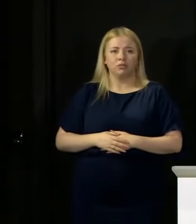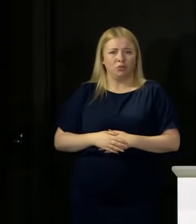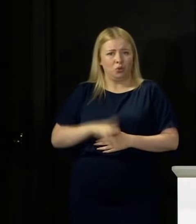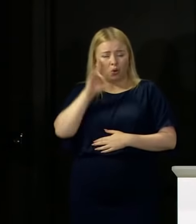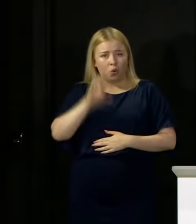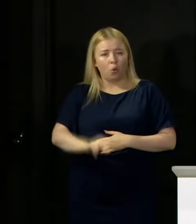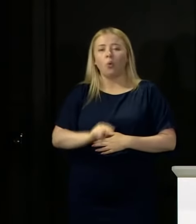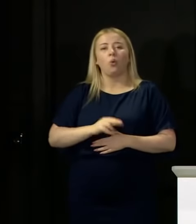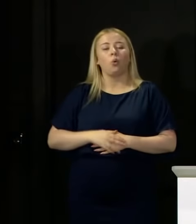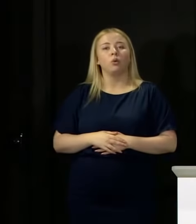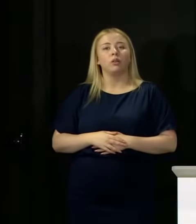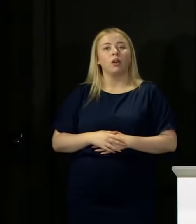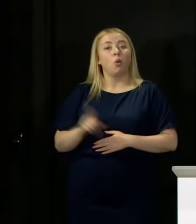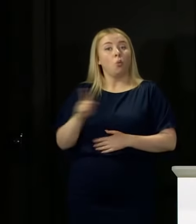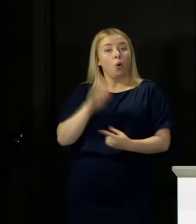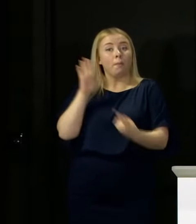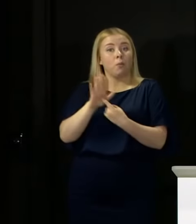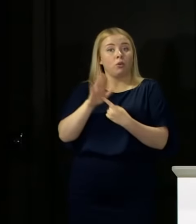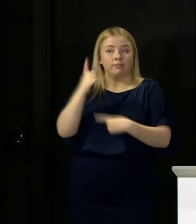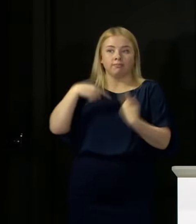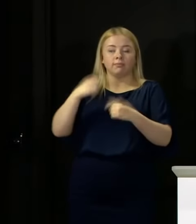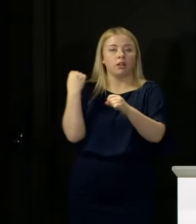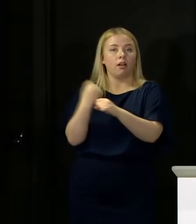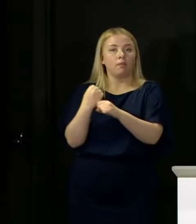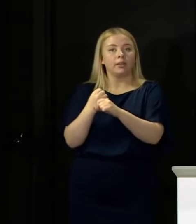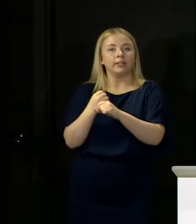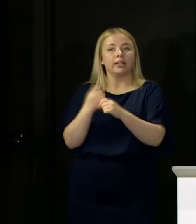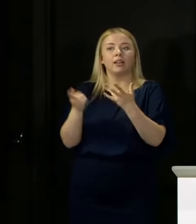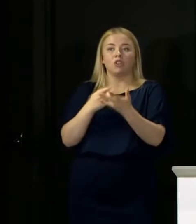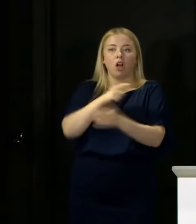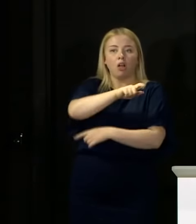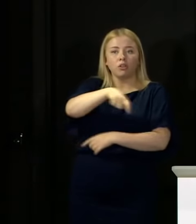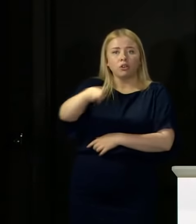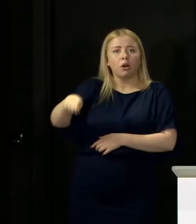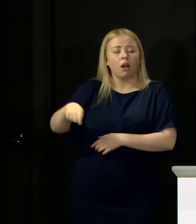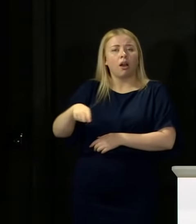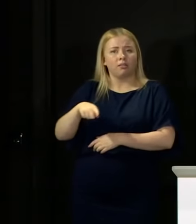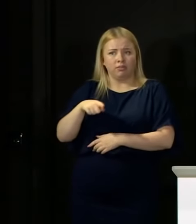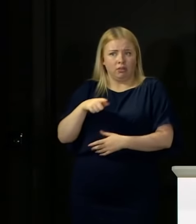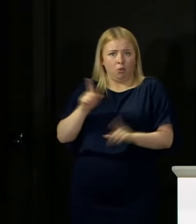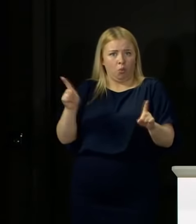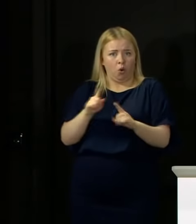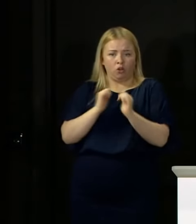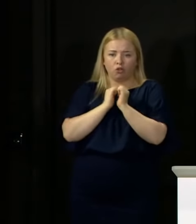What matters to the Government and what matters to young people is the credibility of the results.